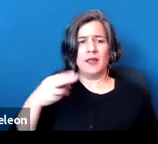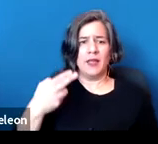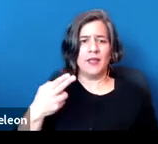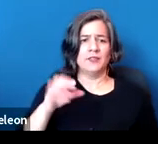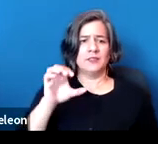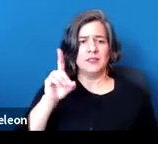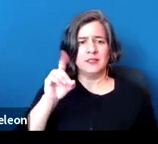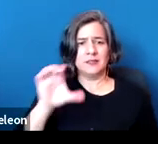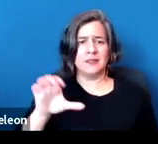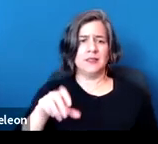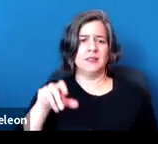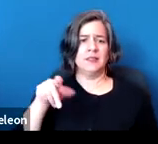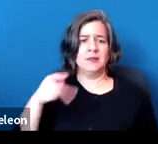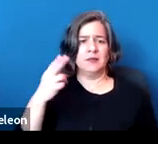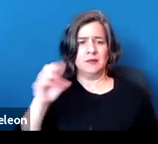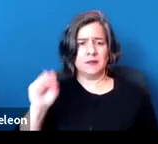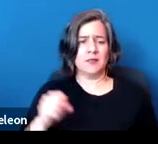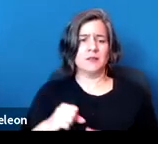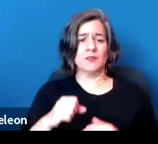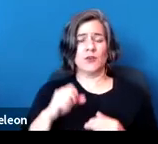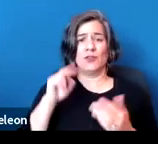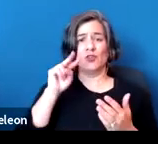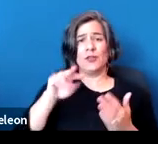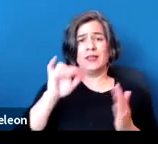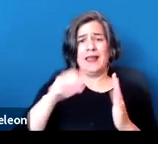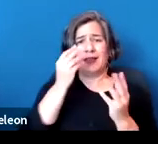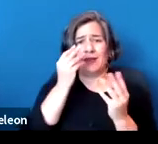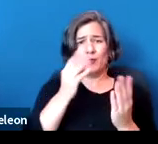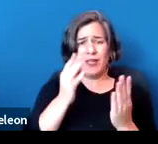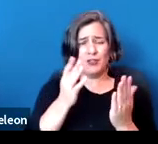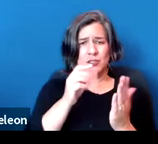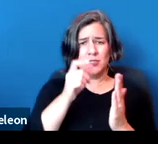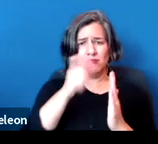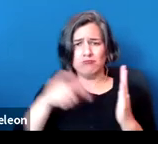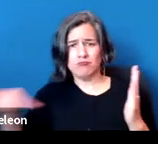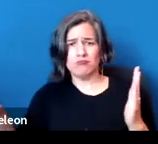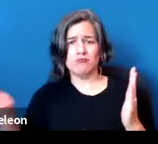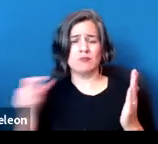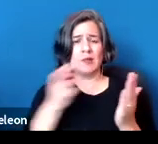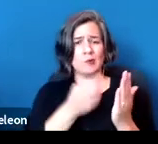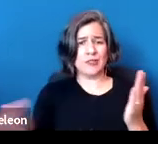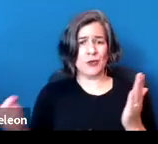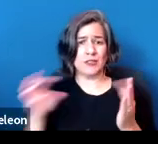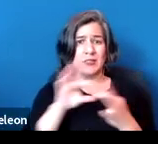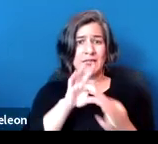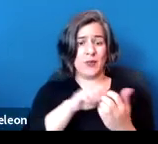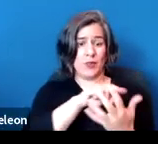So if you're looking in that literature and in those resources and you find, for example,